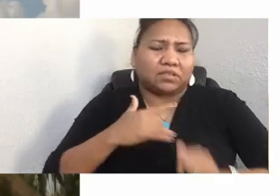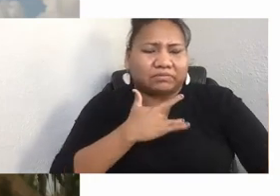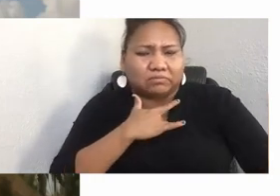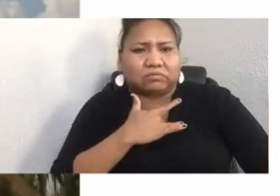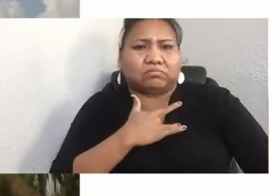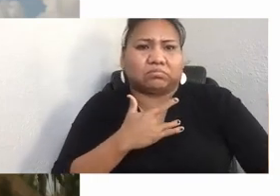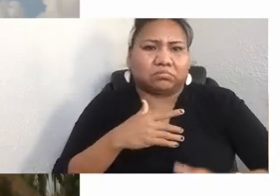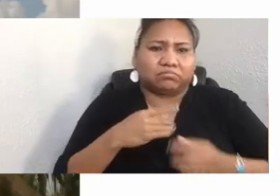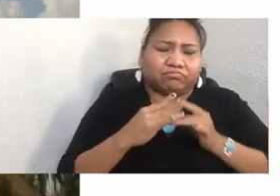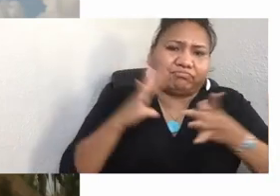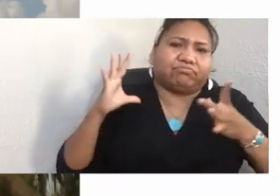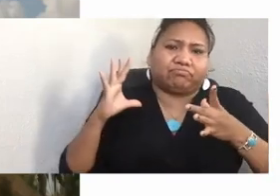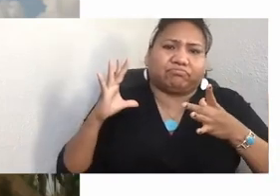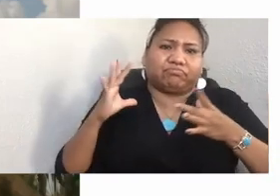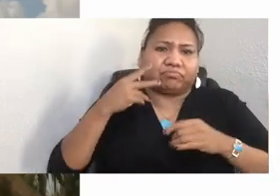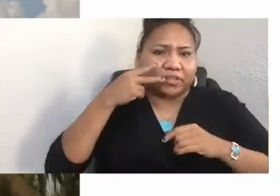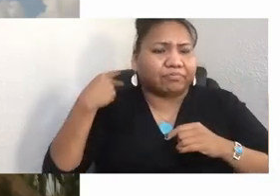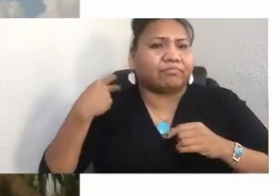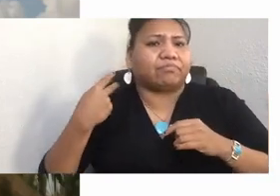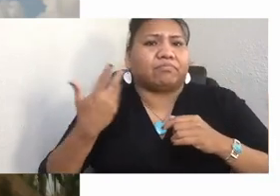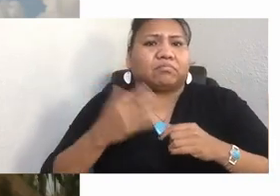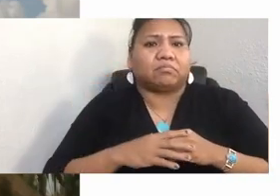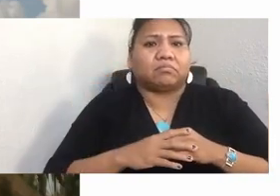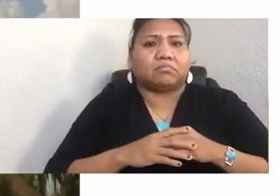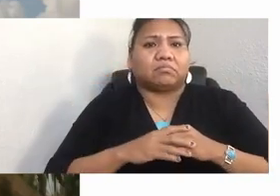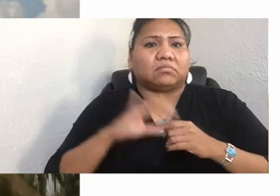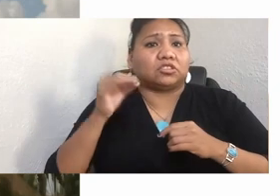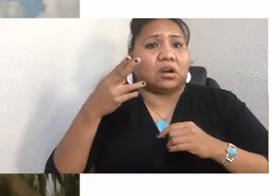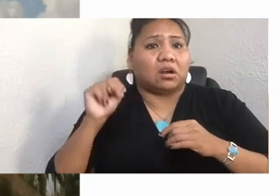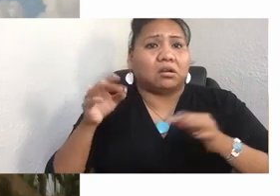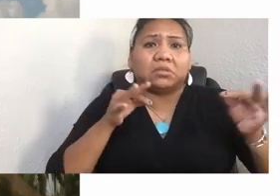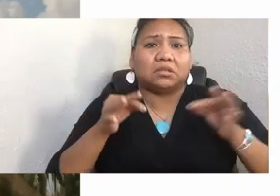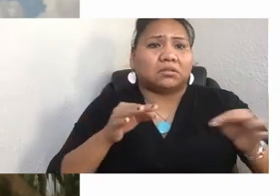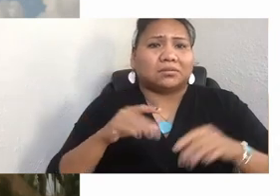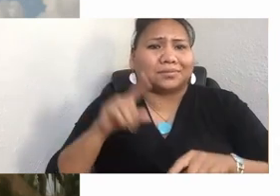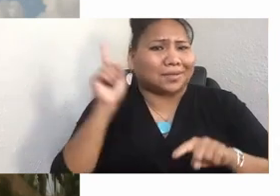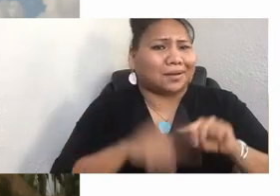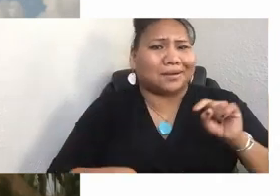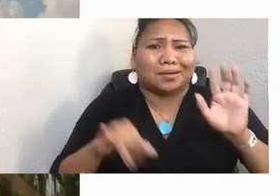John explained that we cannot be some identity we never were. We've had to adapt.